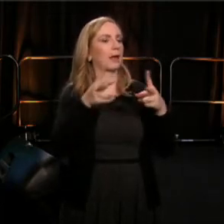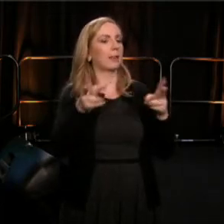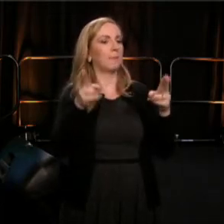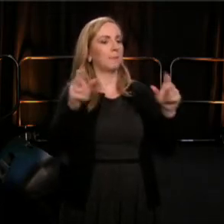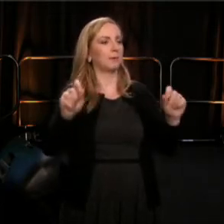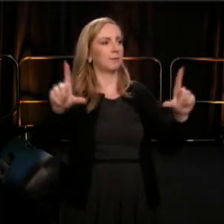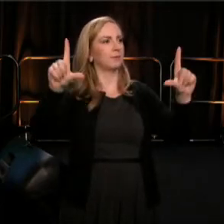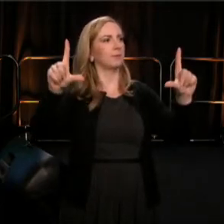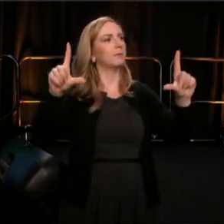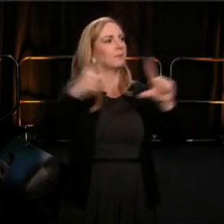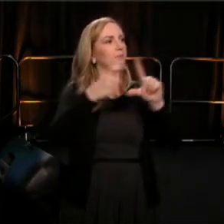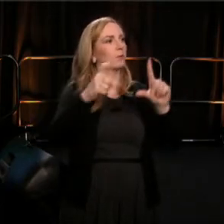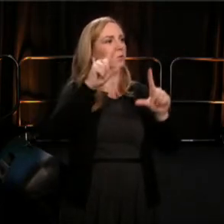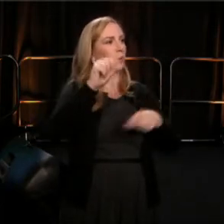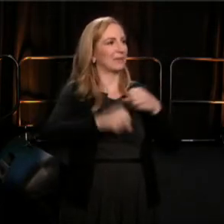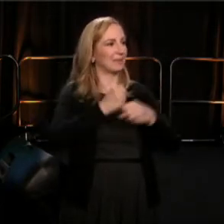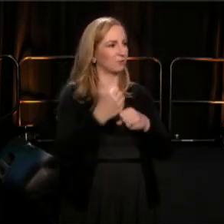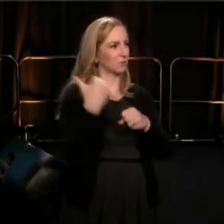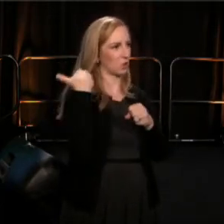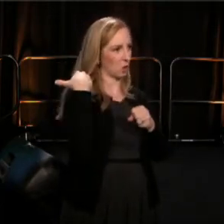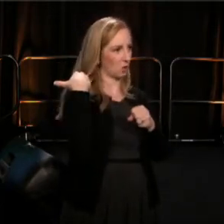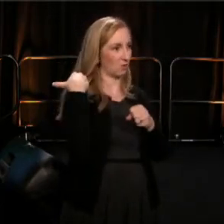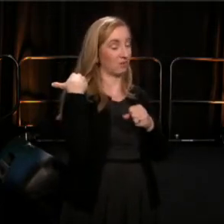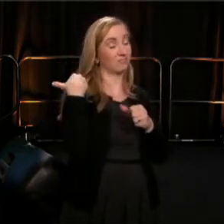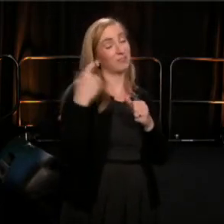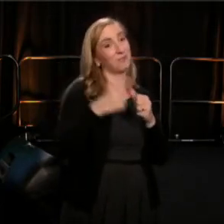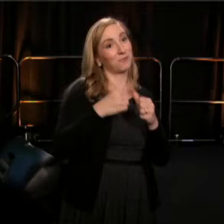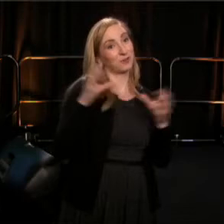the very first TCG National Conference that I every attended.